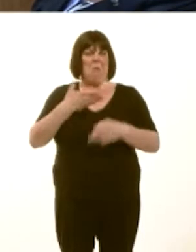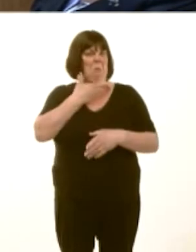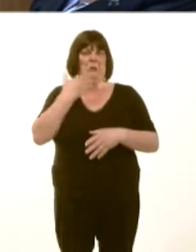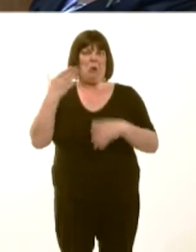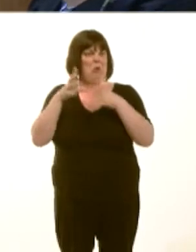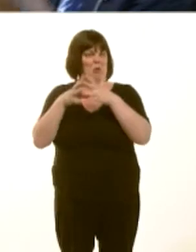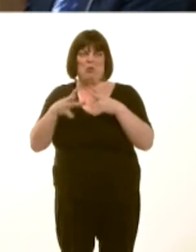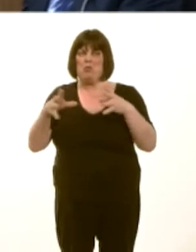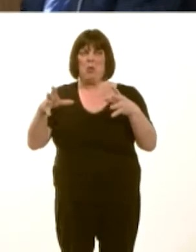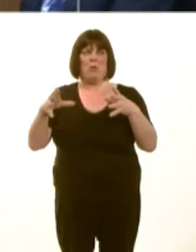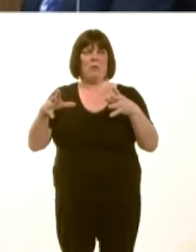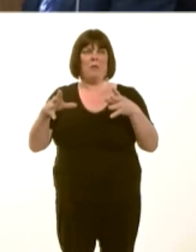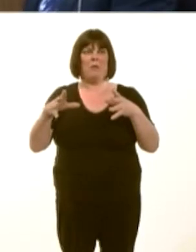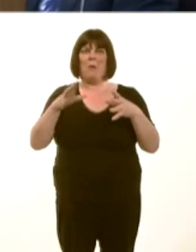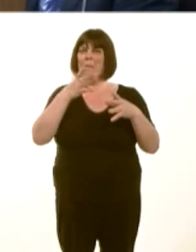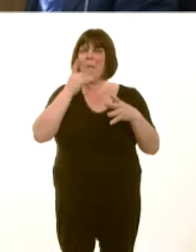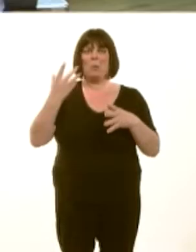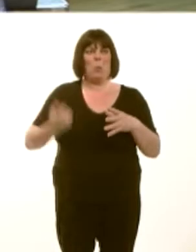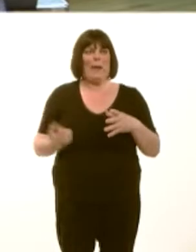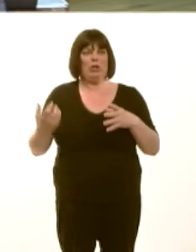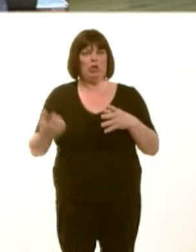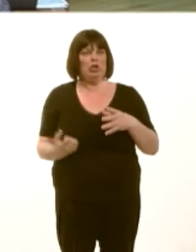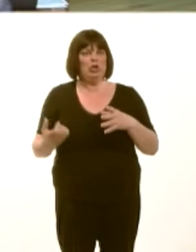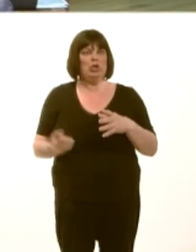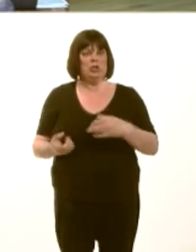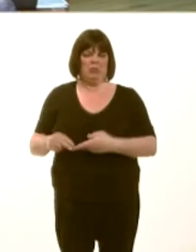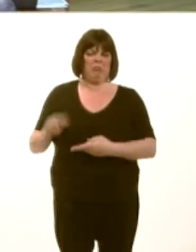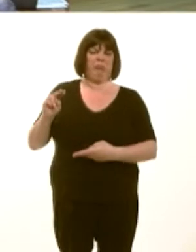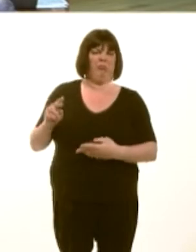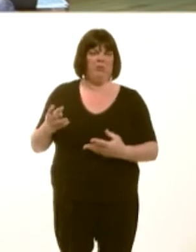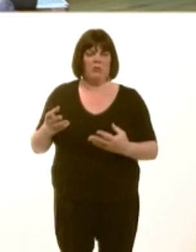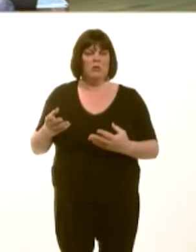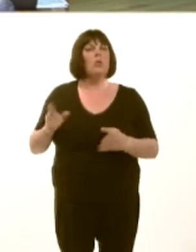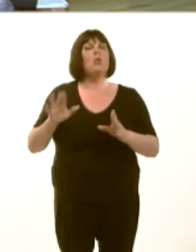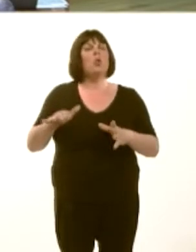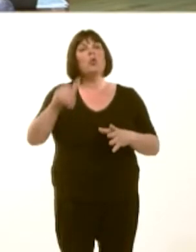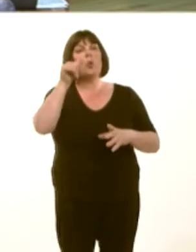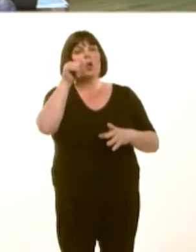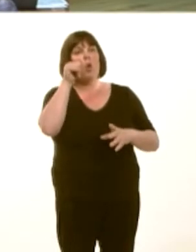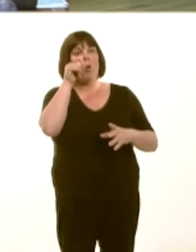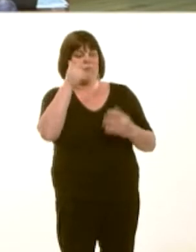Felly, rym niín gwybod bod y sylfaen y mae pethau wedi cael eu hadeiladu arni ynglyn